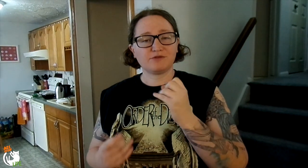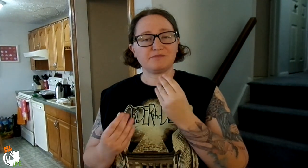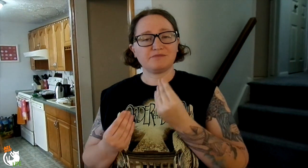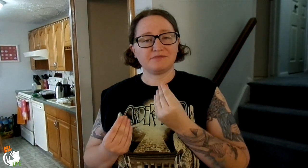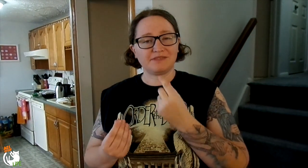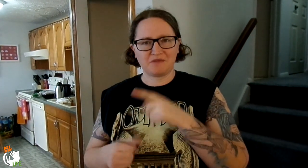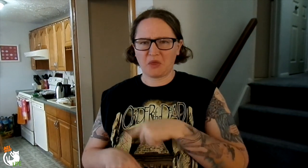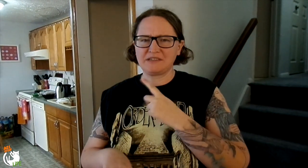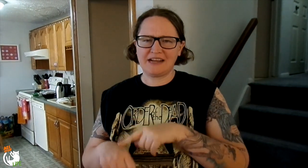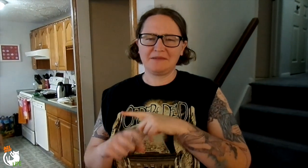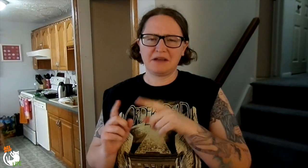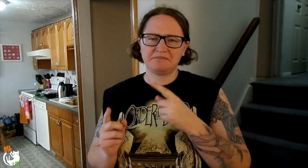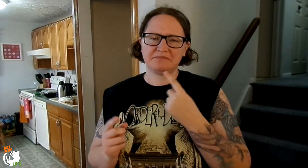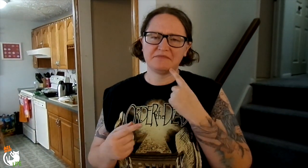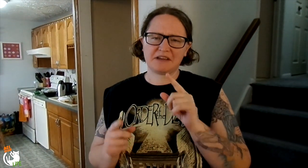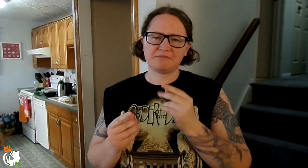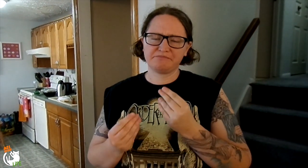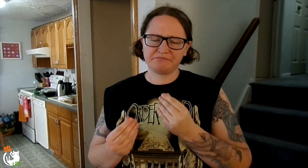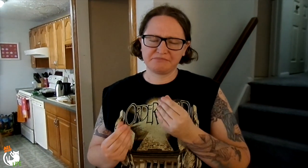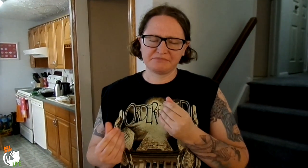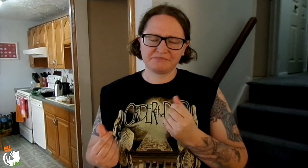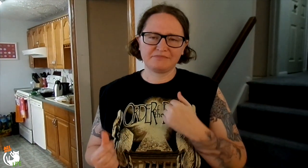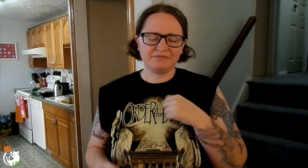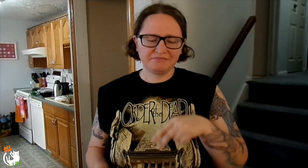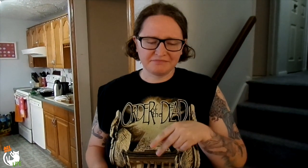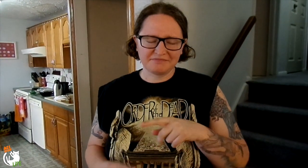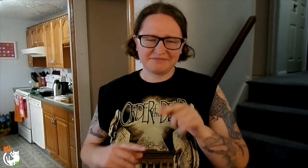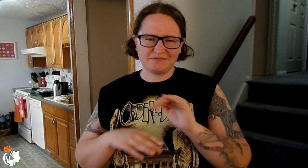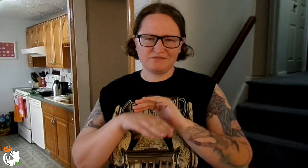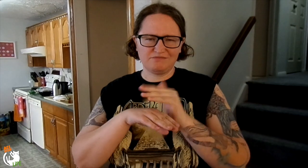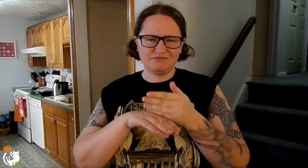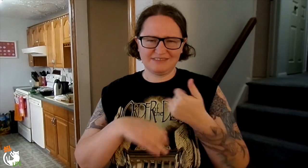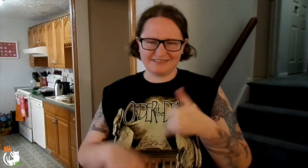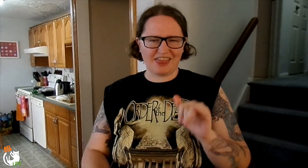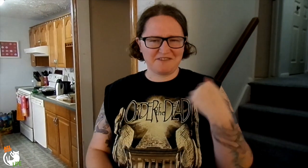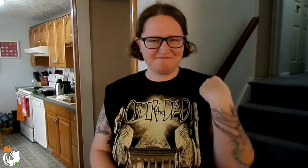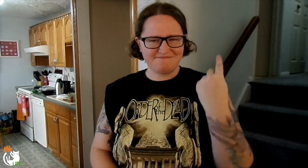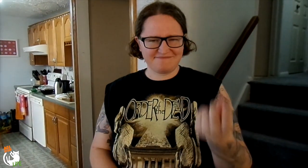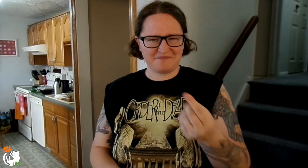The bruise was there for quite a while and then it started fading. I noticed there was a bump on my foot